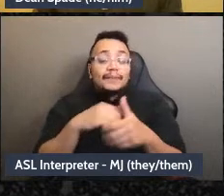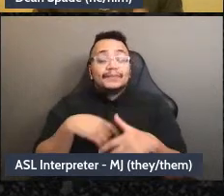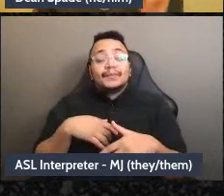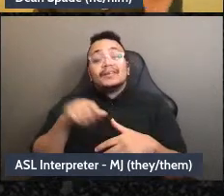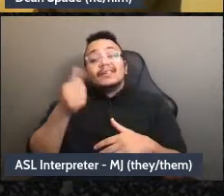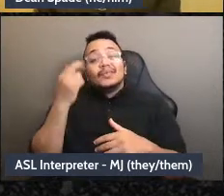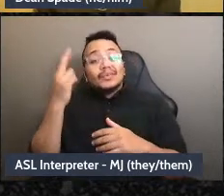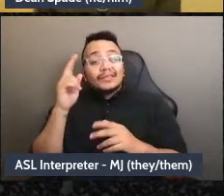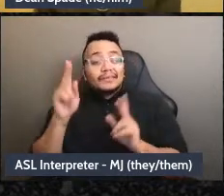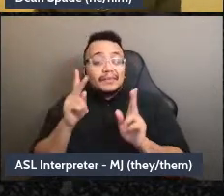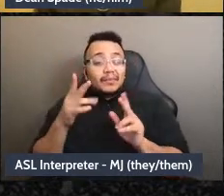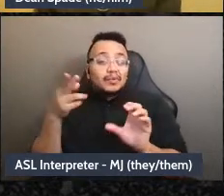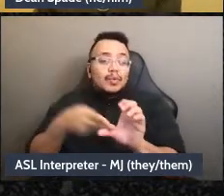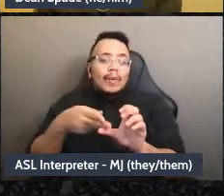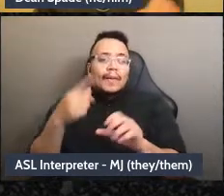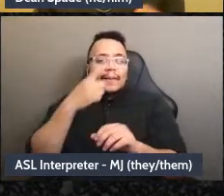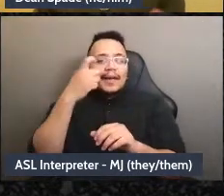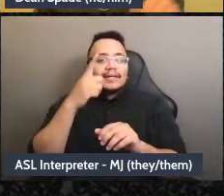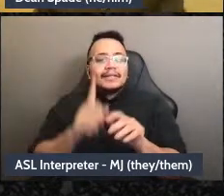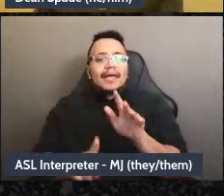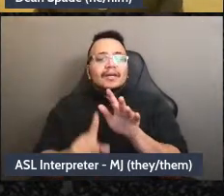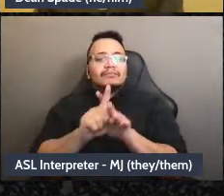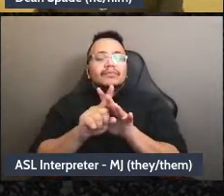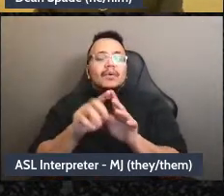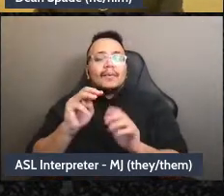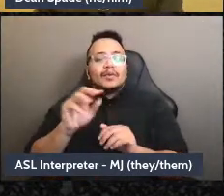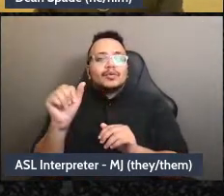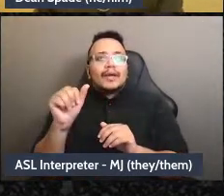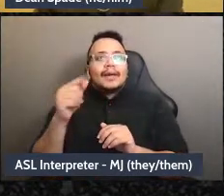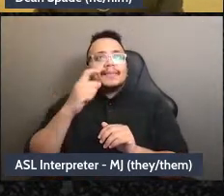because they show up to mutual aid work because they're mad that something's happening to others